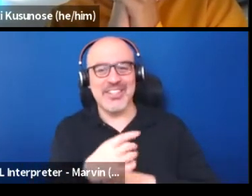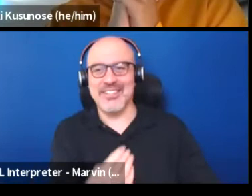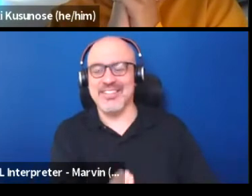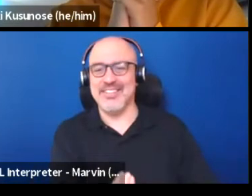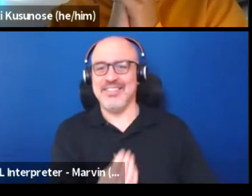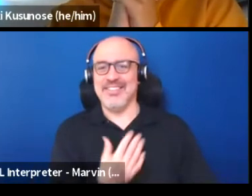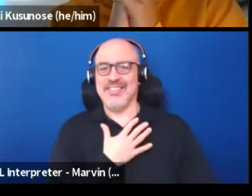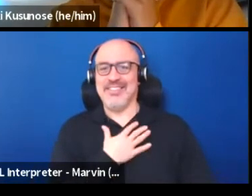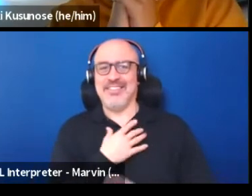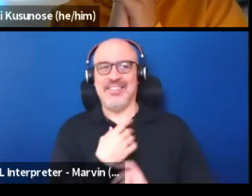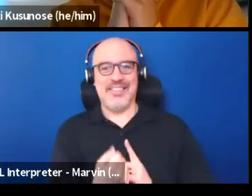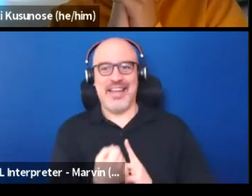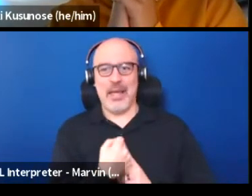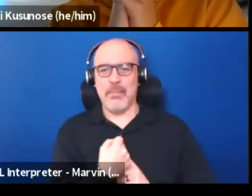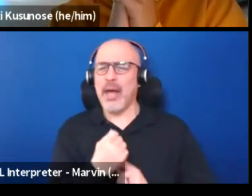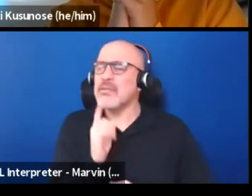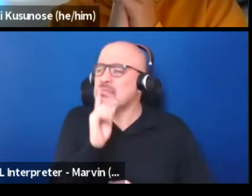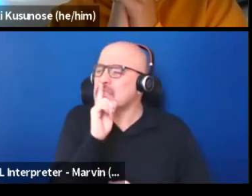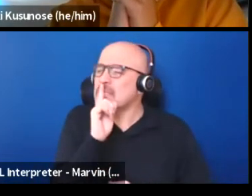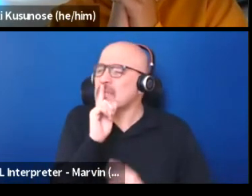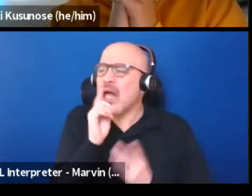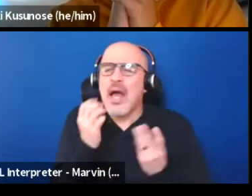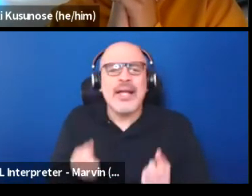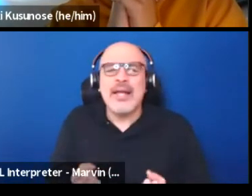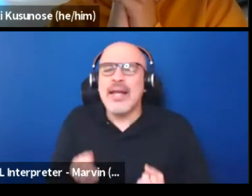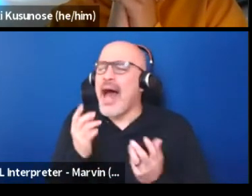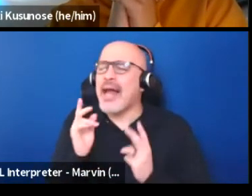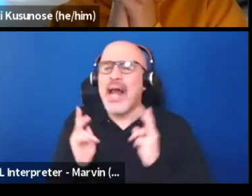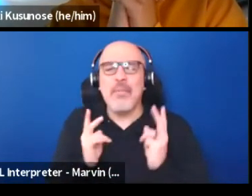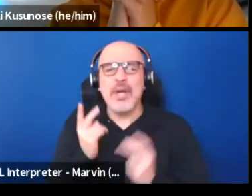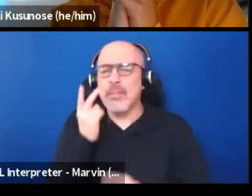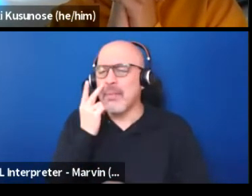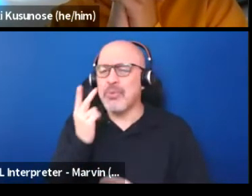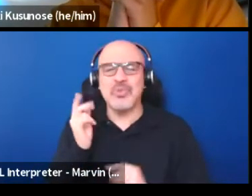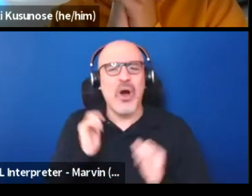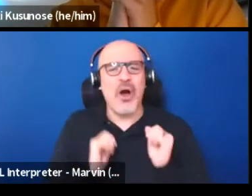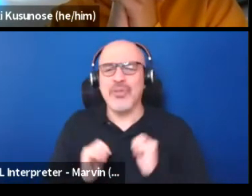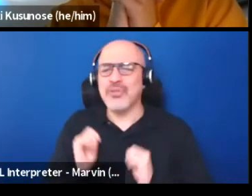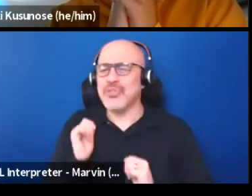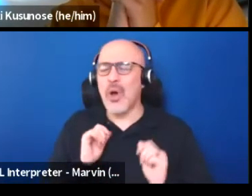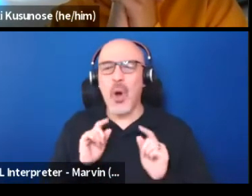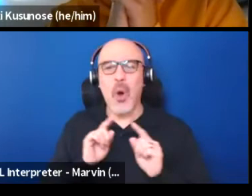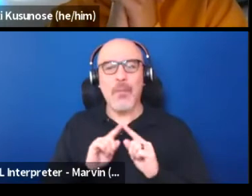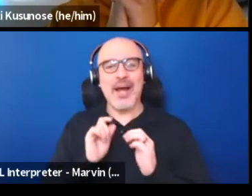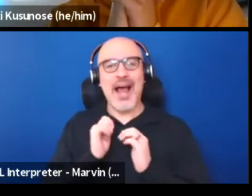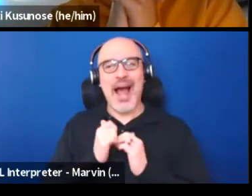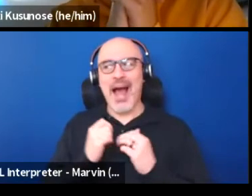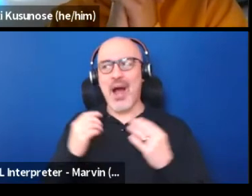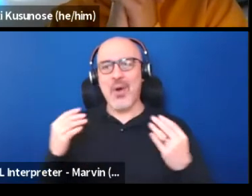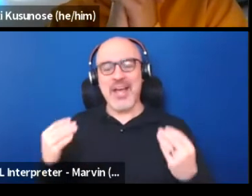not based off of the number of people that saw the show, but the way that it actually inspires someone's life.